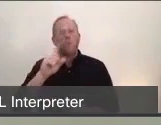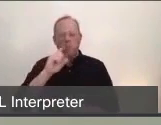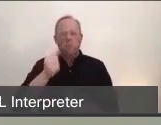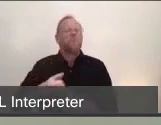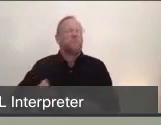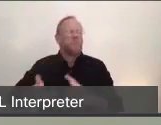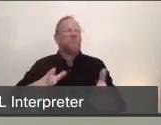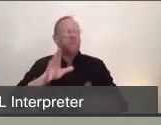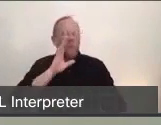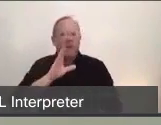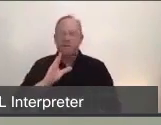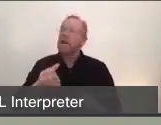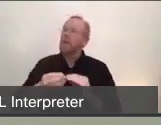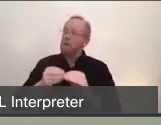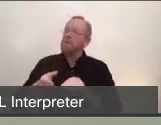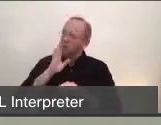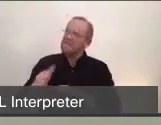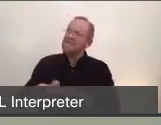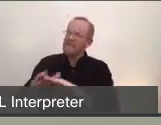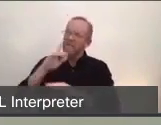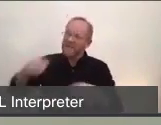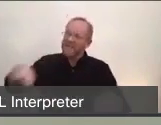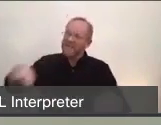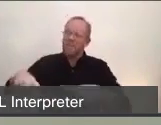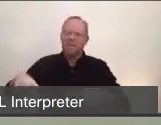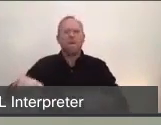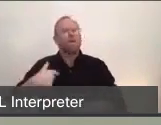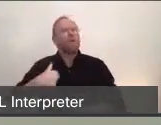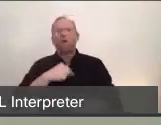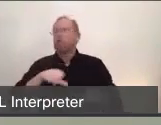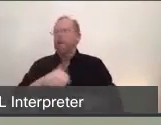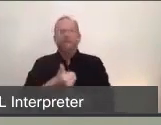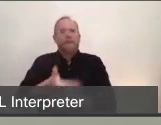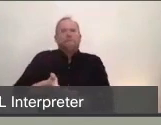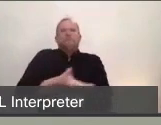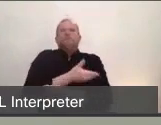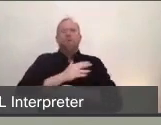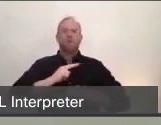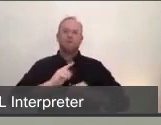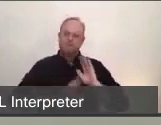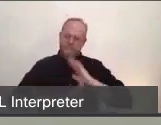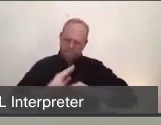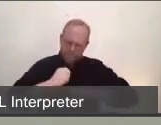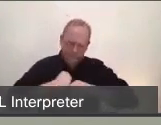and we have been working since the beginning to build the supports and services needed to help people through the long haul of this incident.